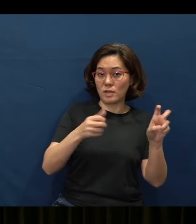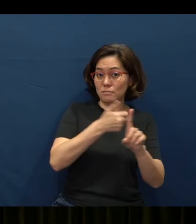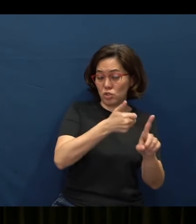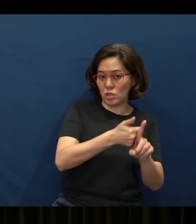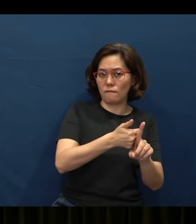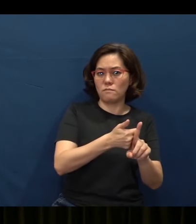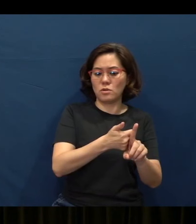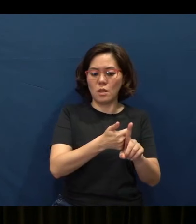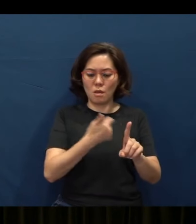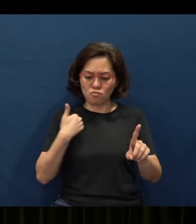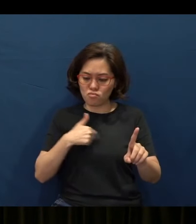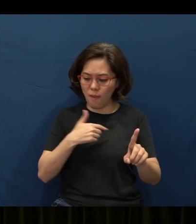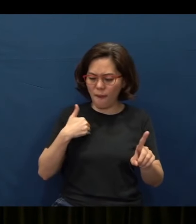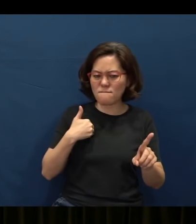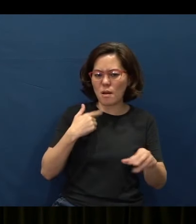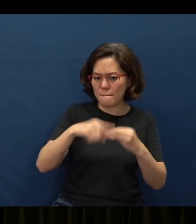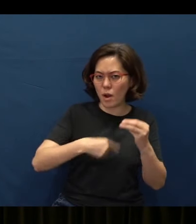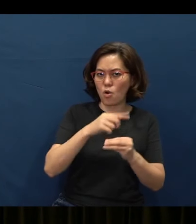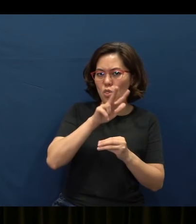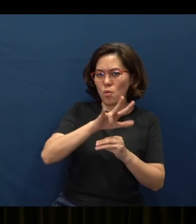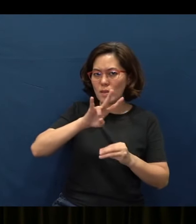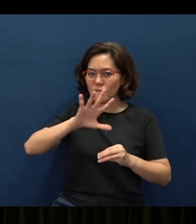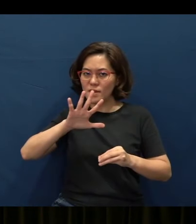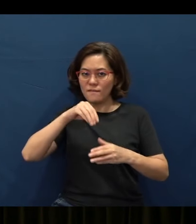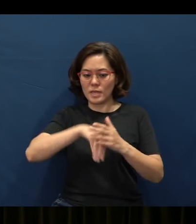we have at least 375 in the book of Proverbs.